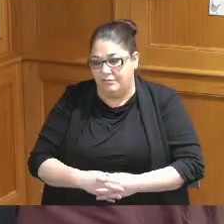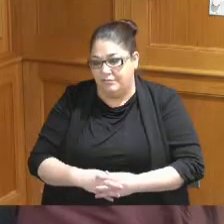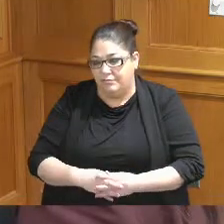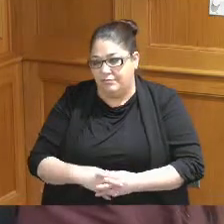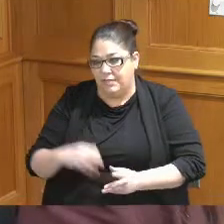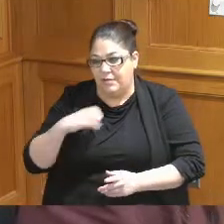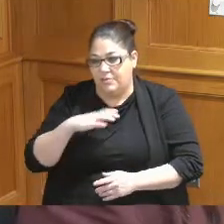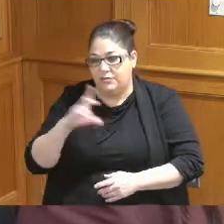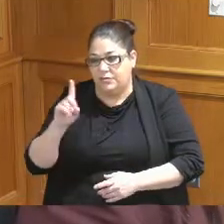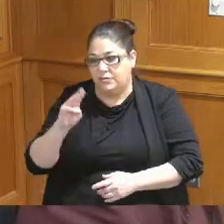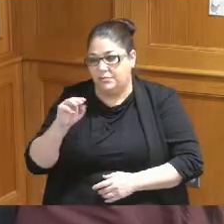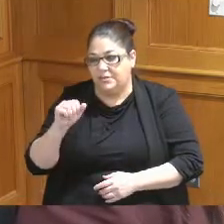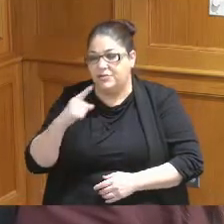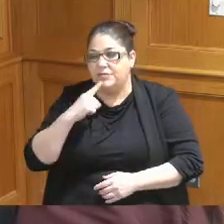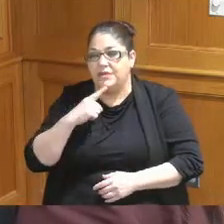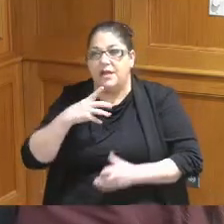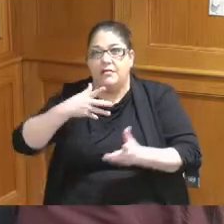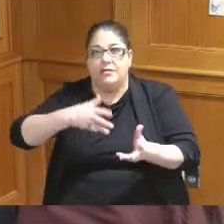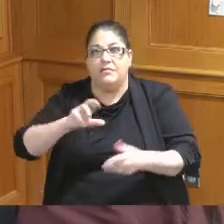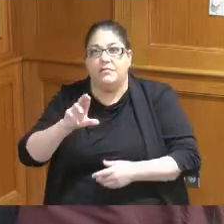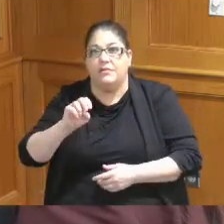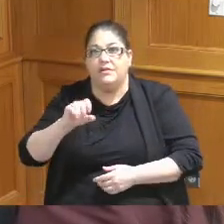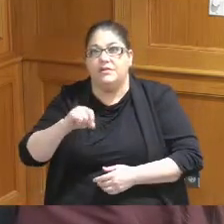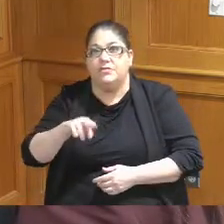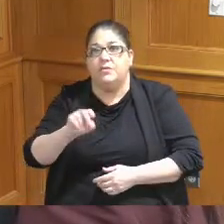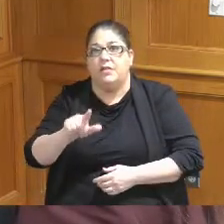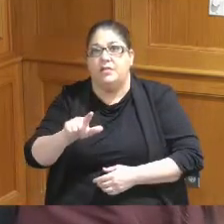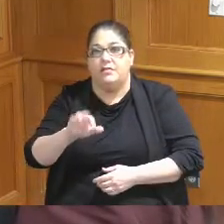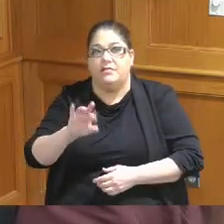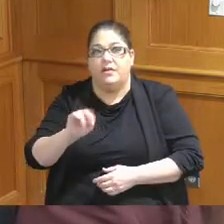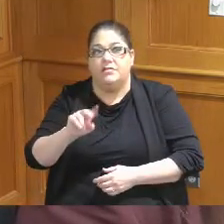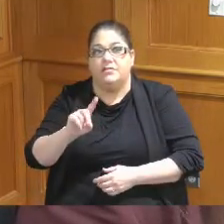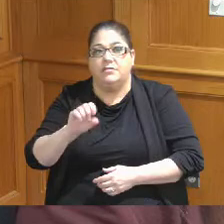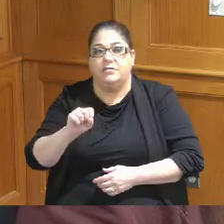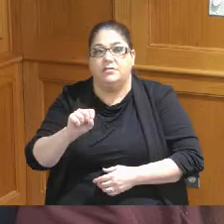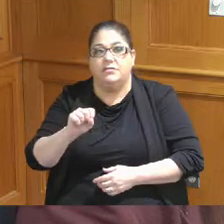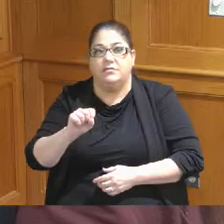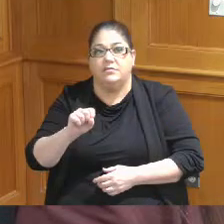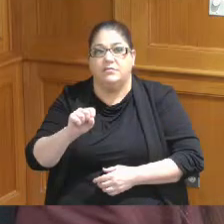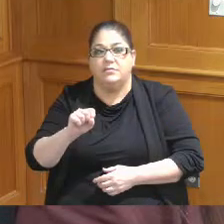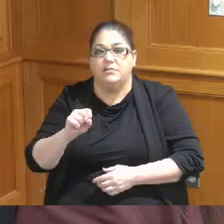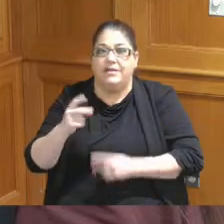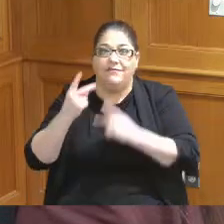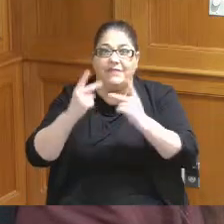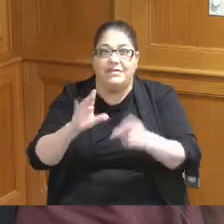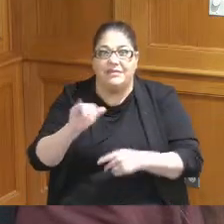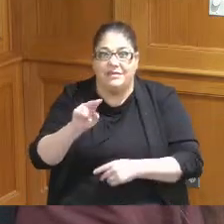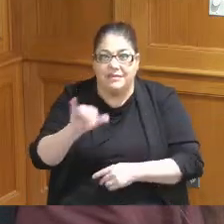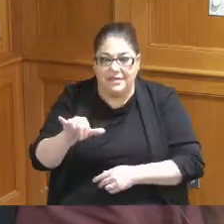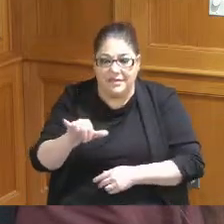residual funds will have to decide the visit since the the city and the county as far as how